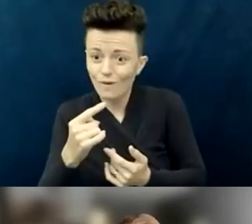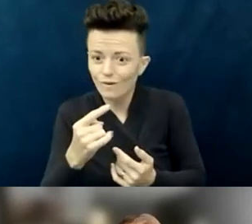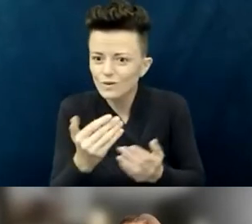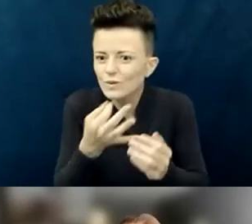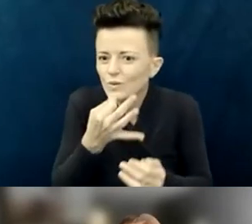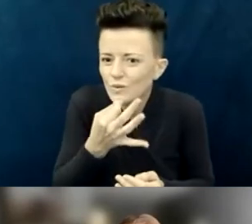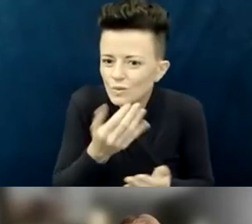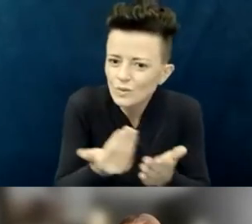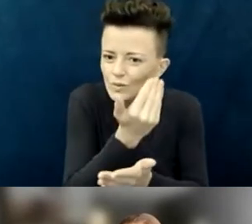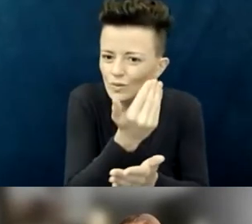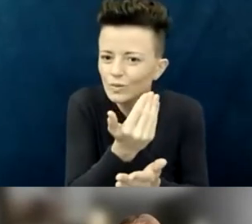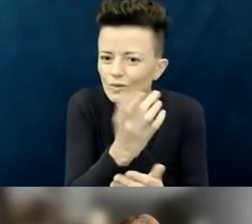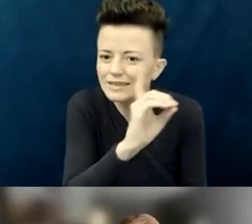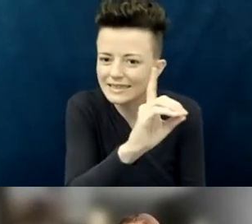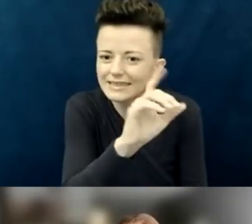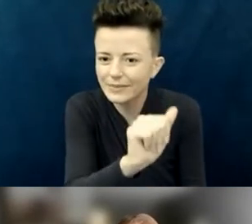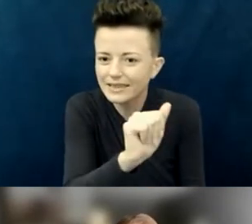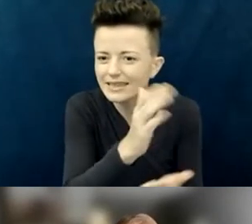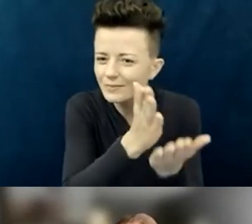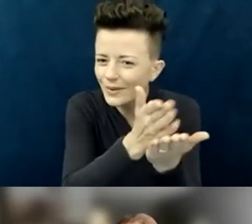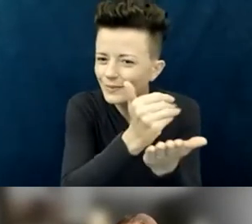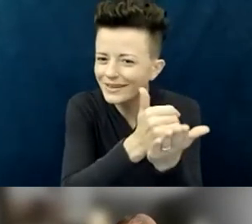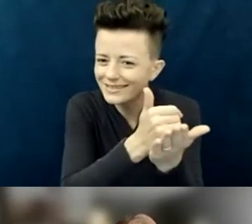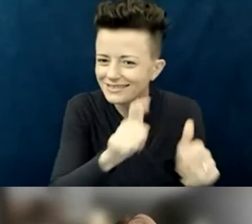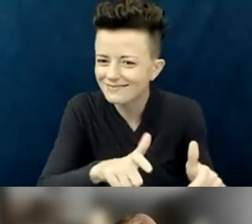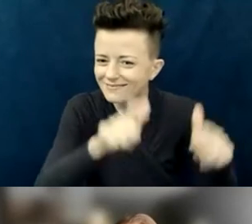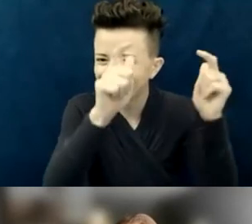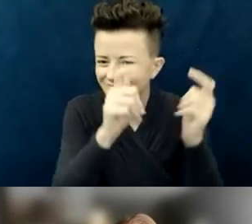assuming and hopeful that this project goes forward.